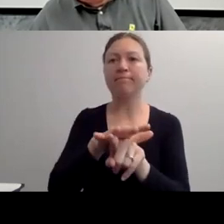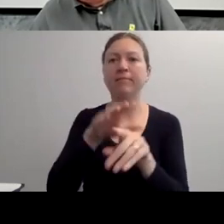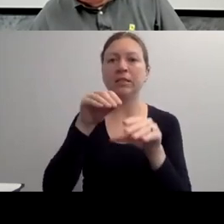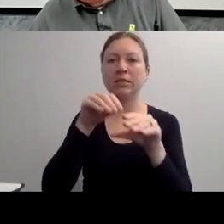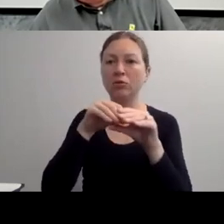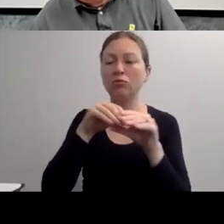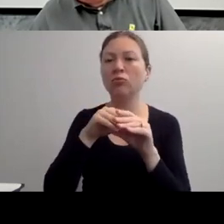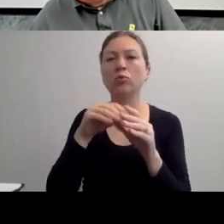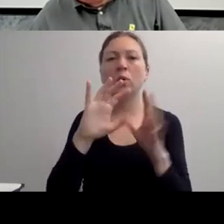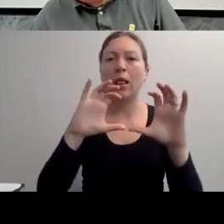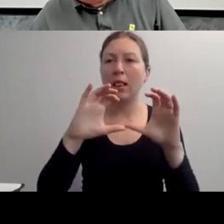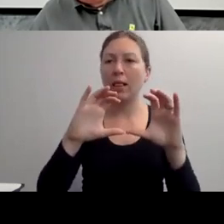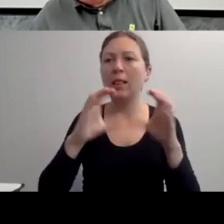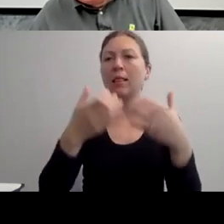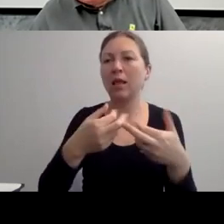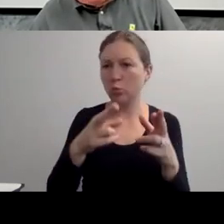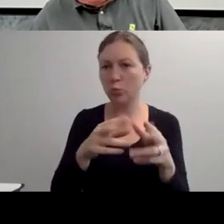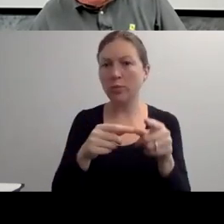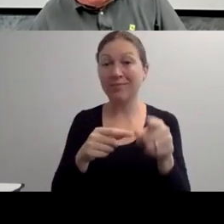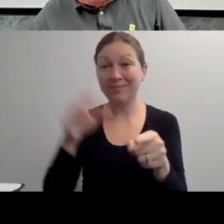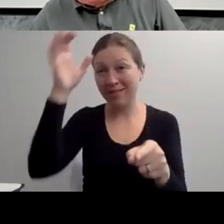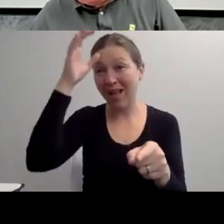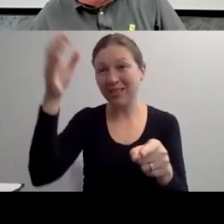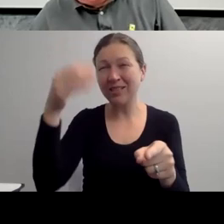AND THAT PEOPLE WITH DISABILITIES CAN BE HEALTHY.